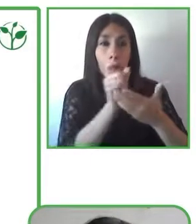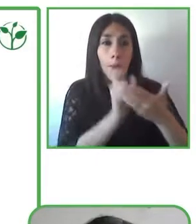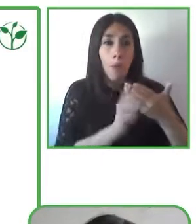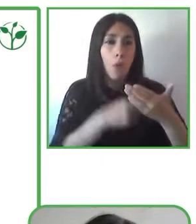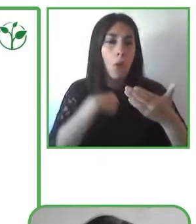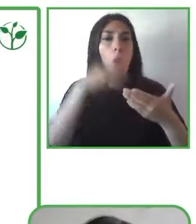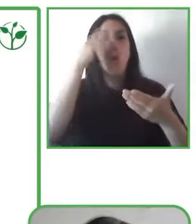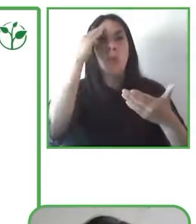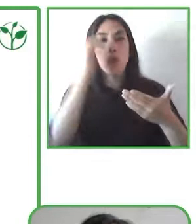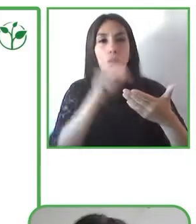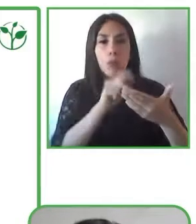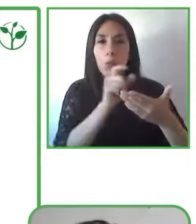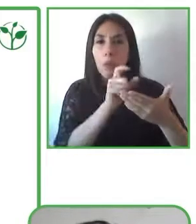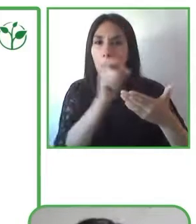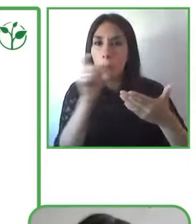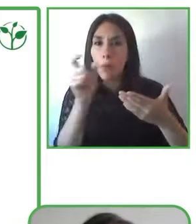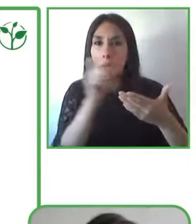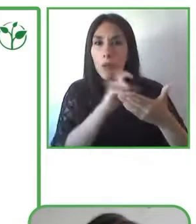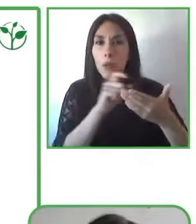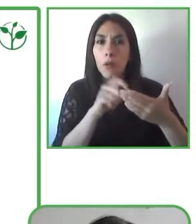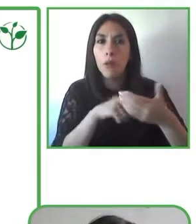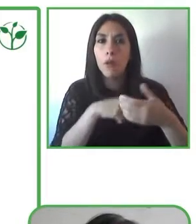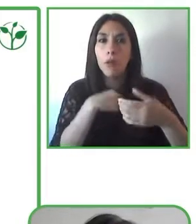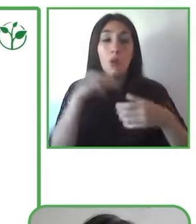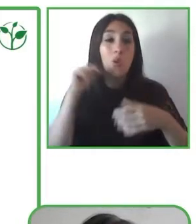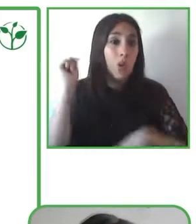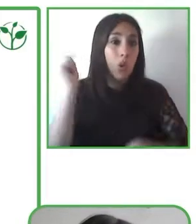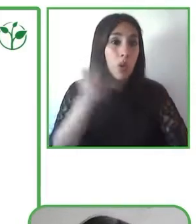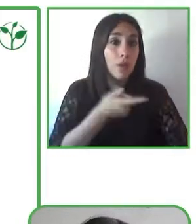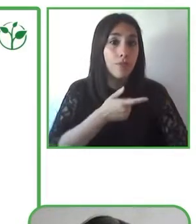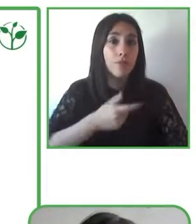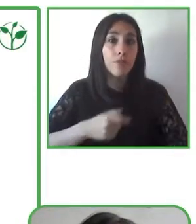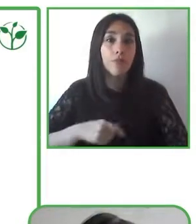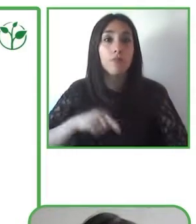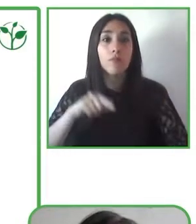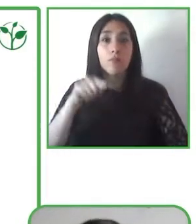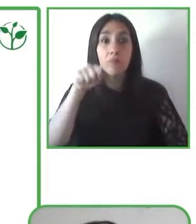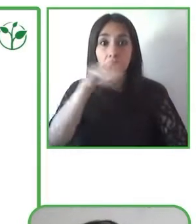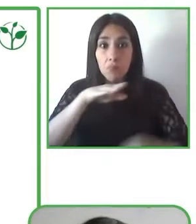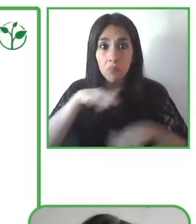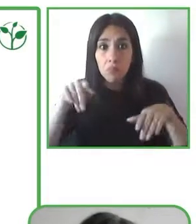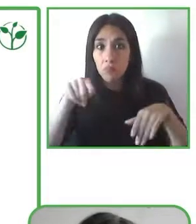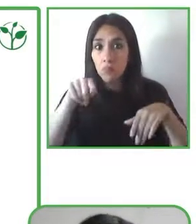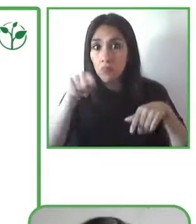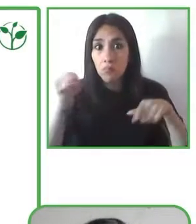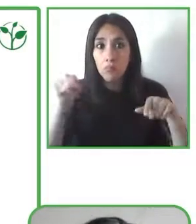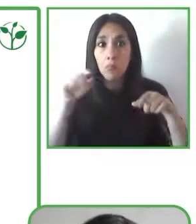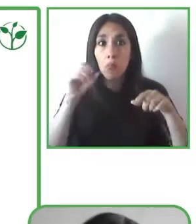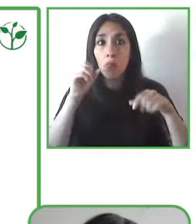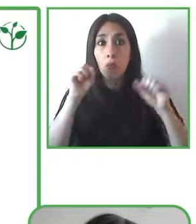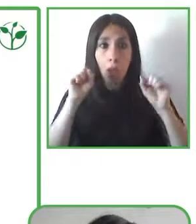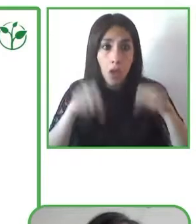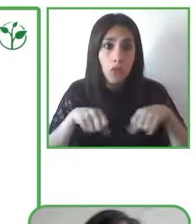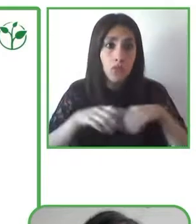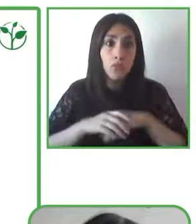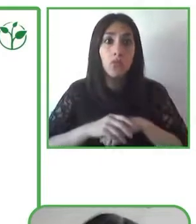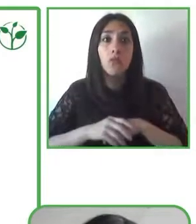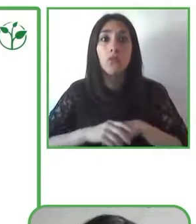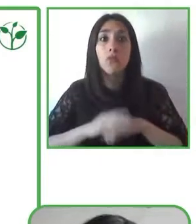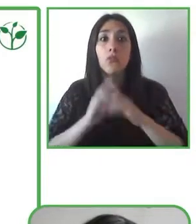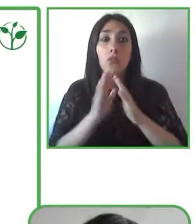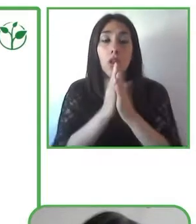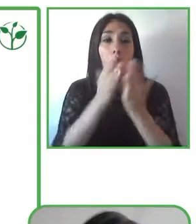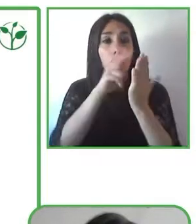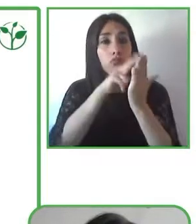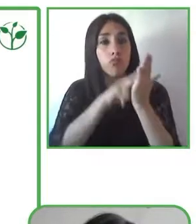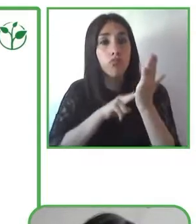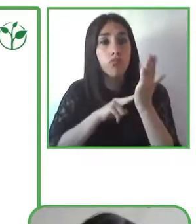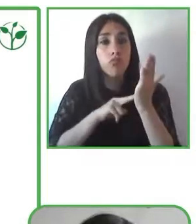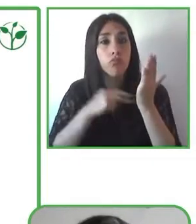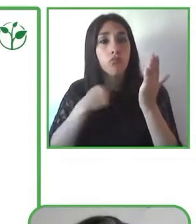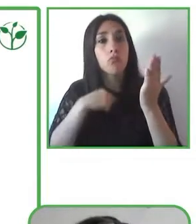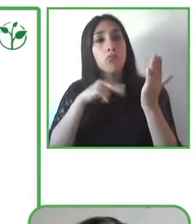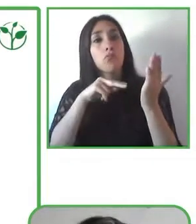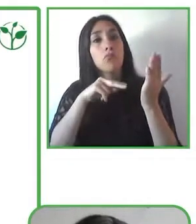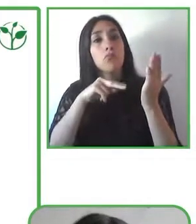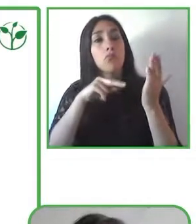so, for us all children have that right and that possibility to learn to read in different ways and